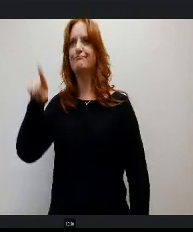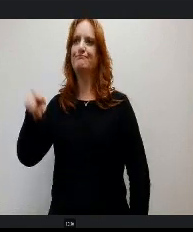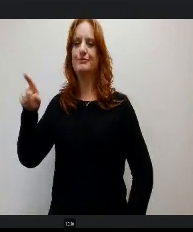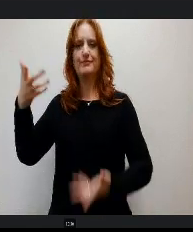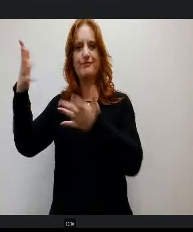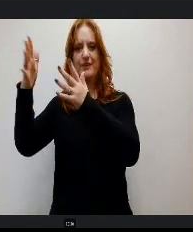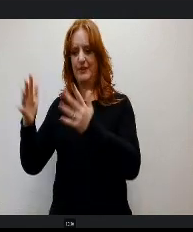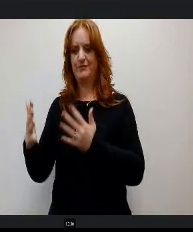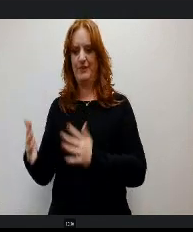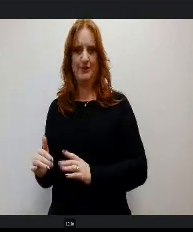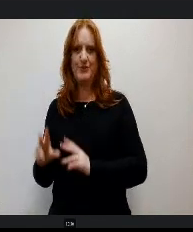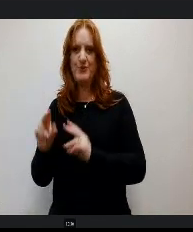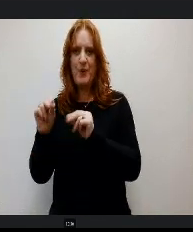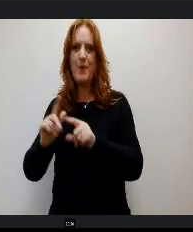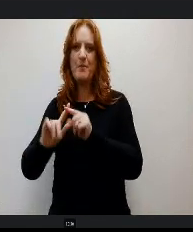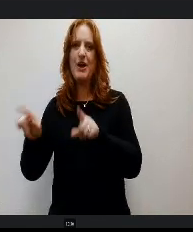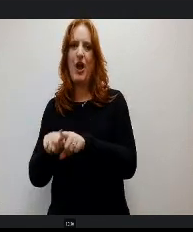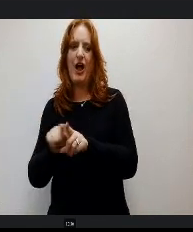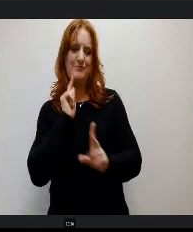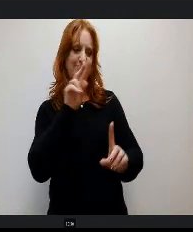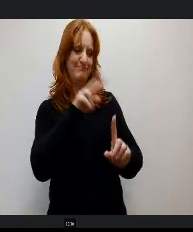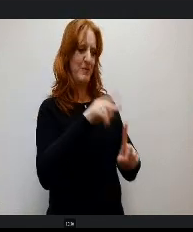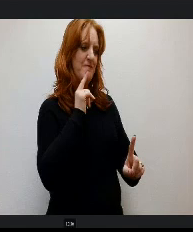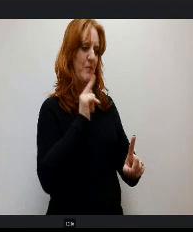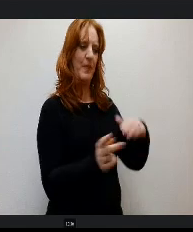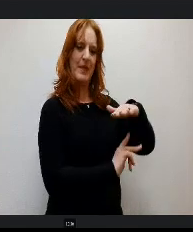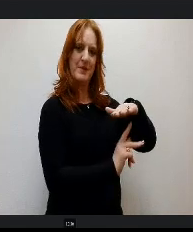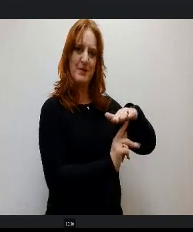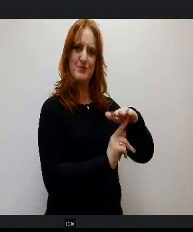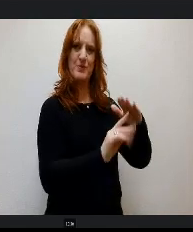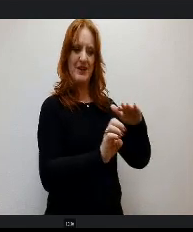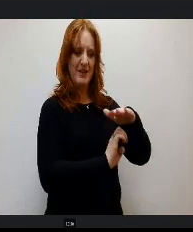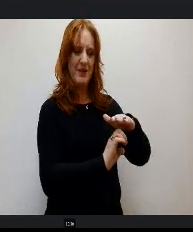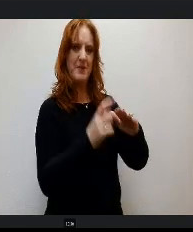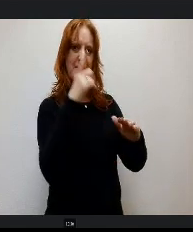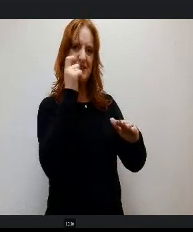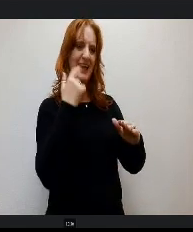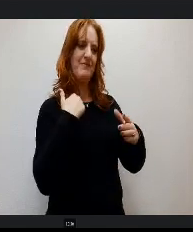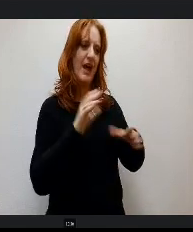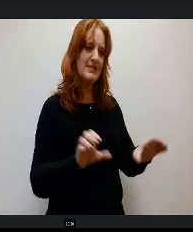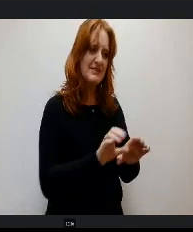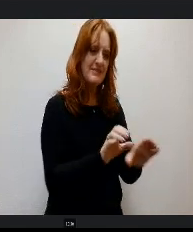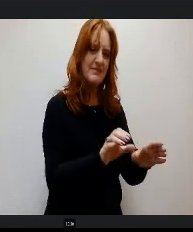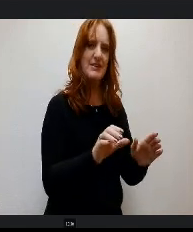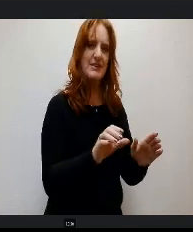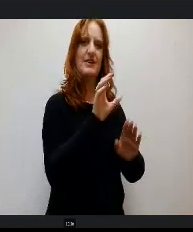to the elementary, even the kindergarten level where there's activities and curriculum that are geared toward elementary and